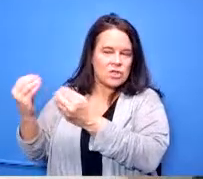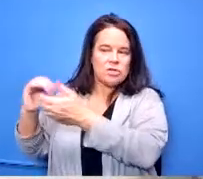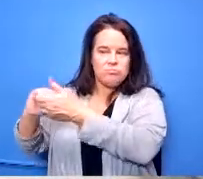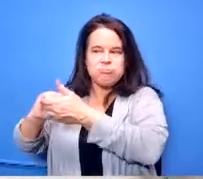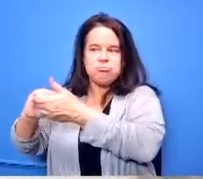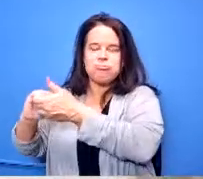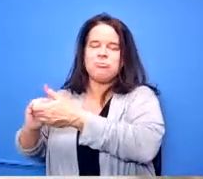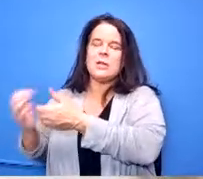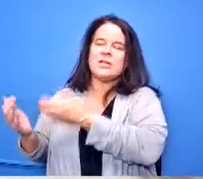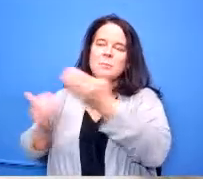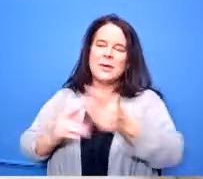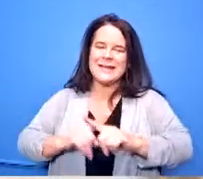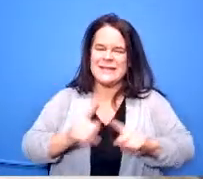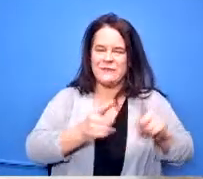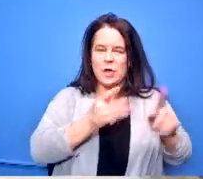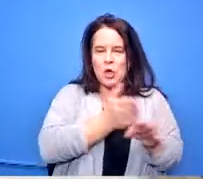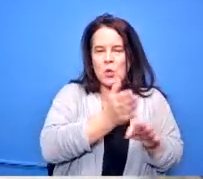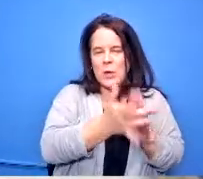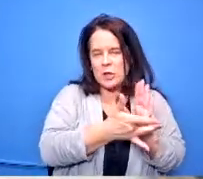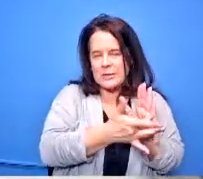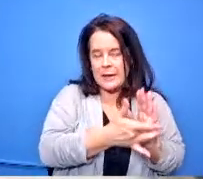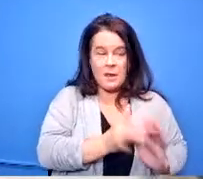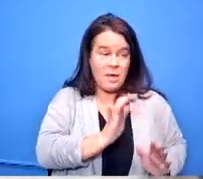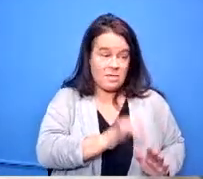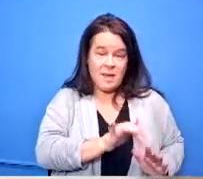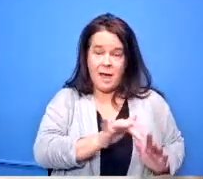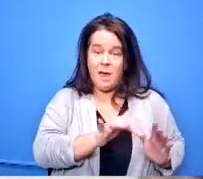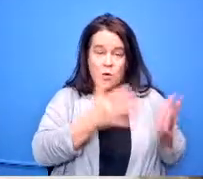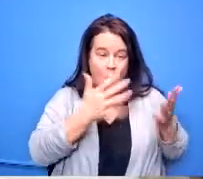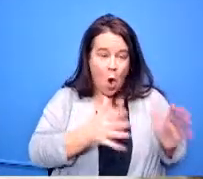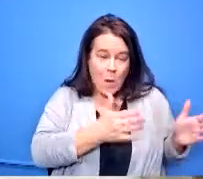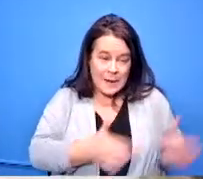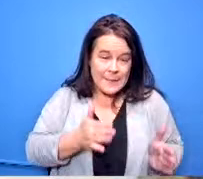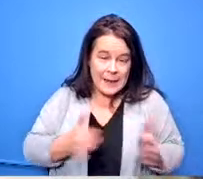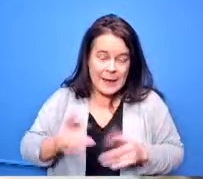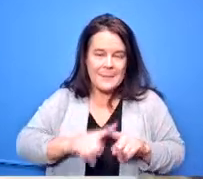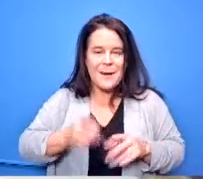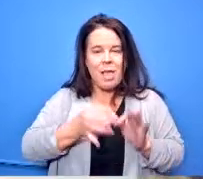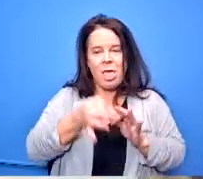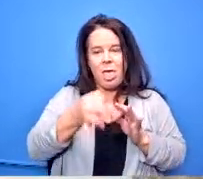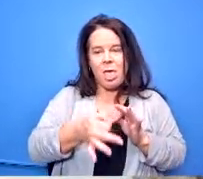planned starting with kindergarten and we've had to hold off because the buildings are still closed